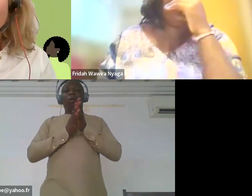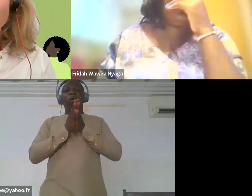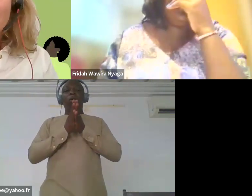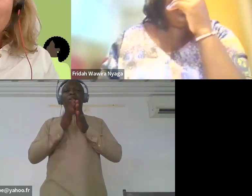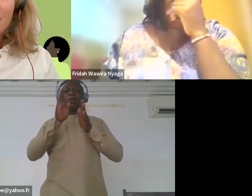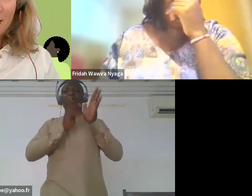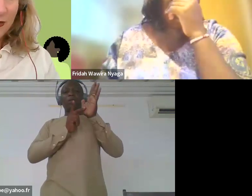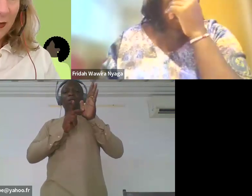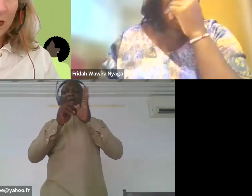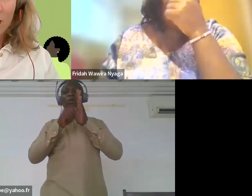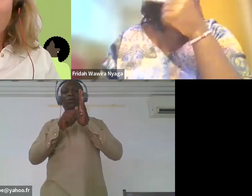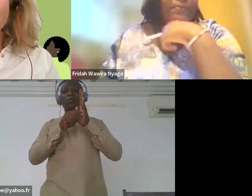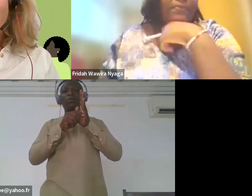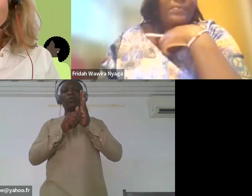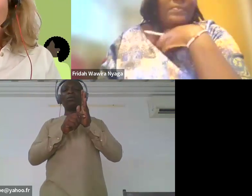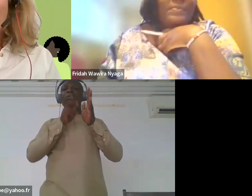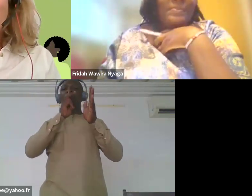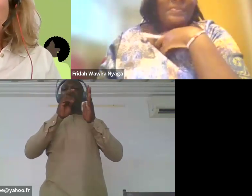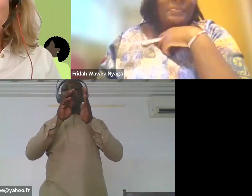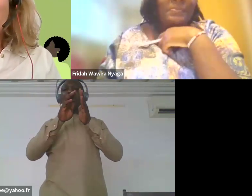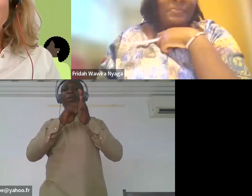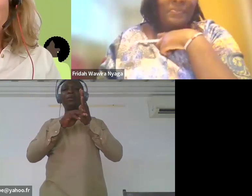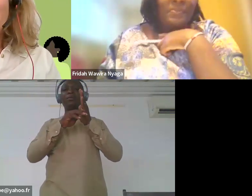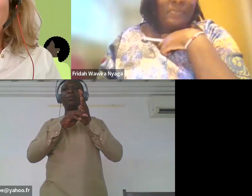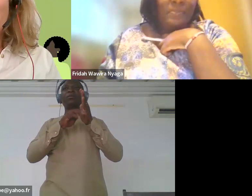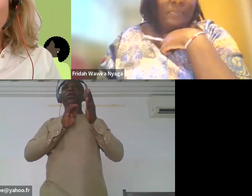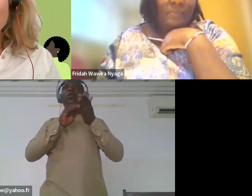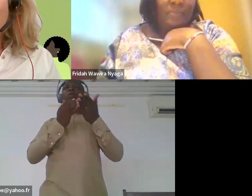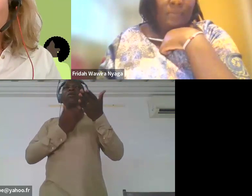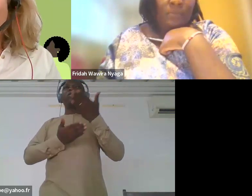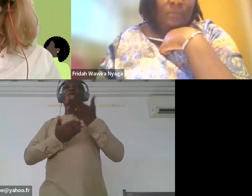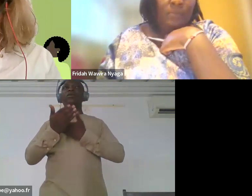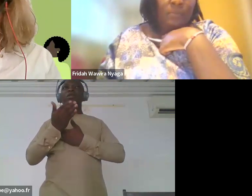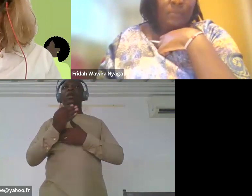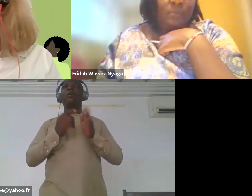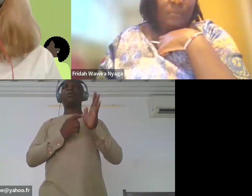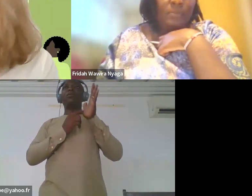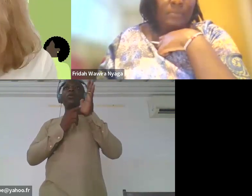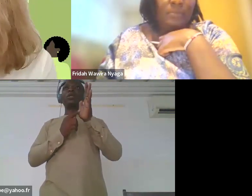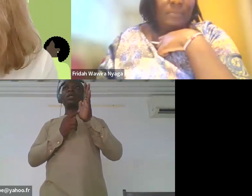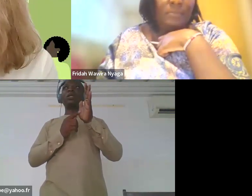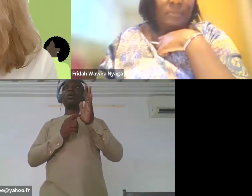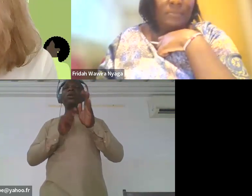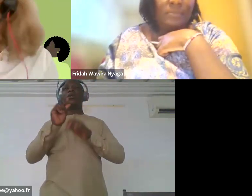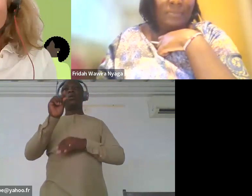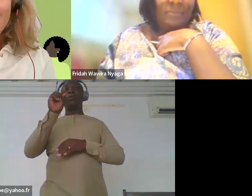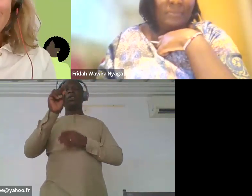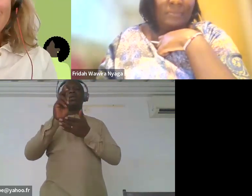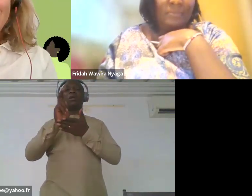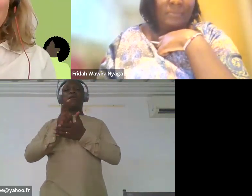We would like to show a short video,